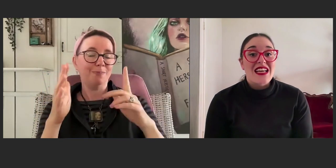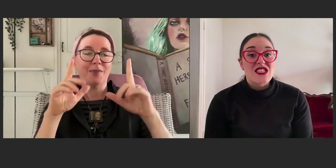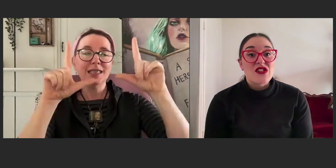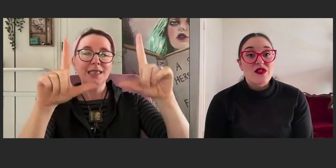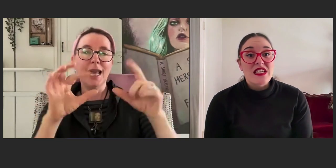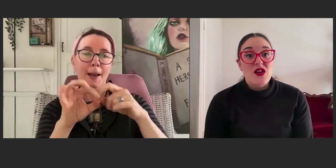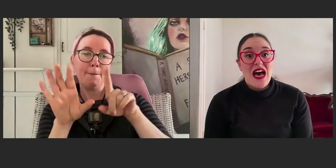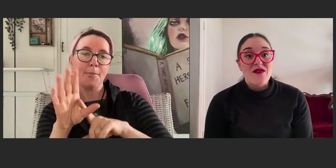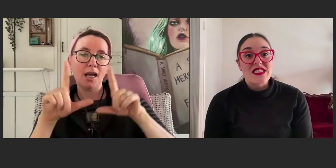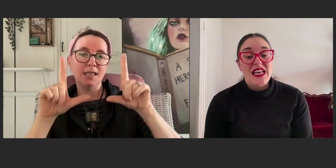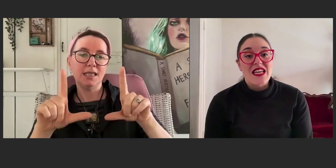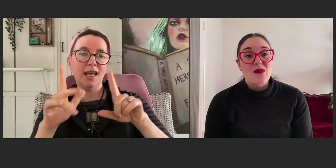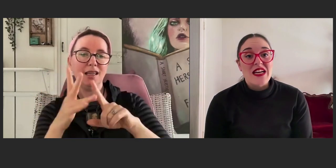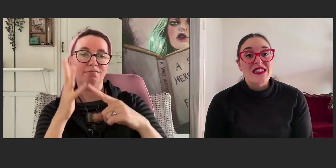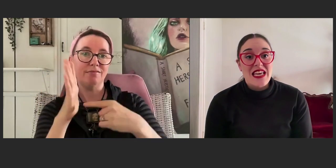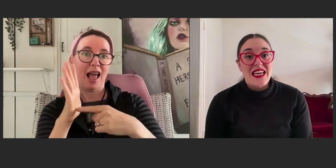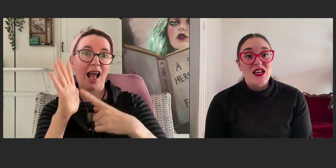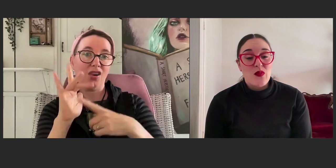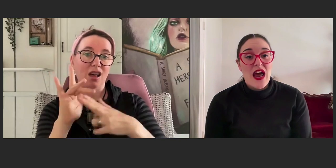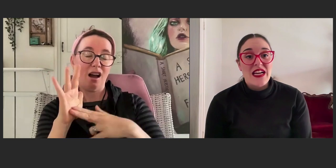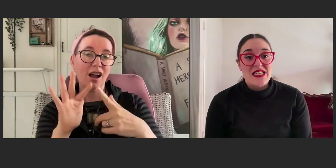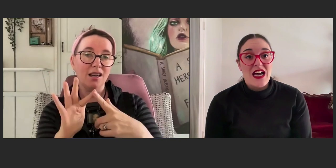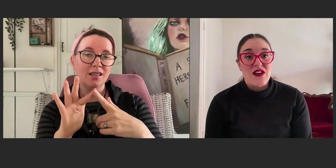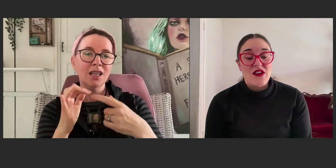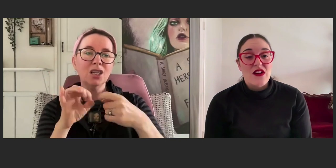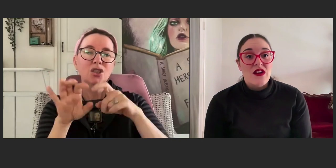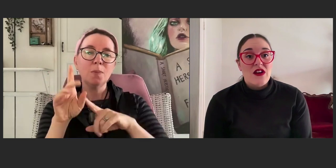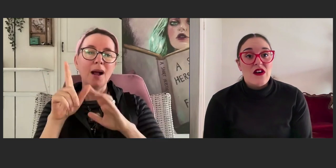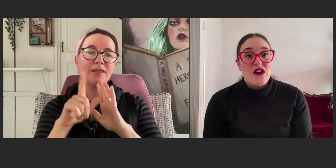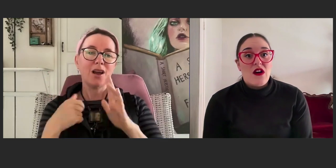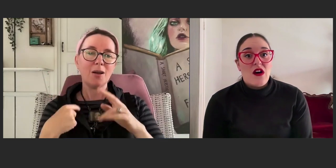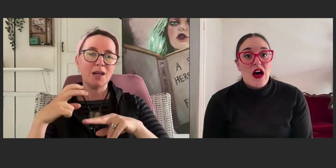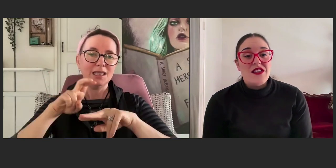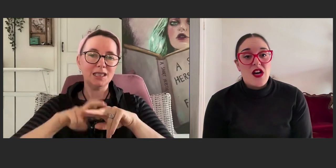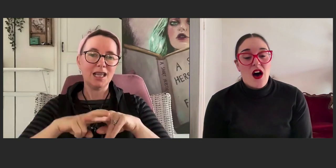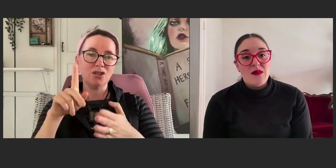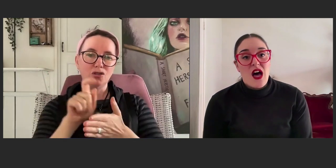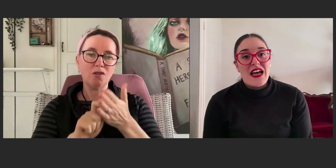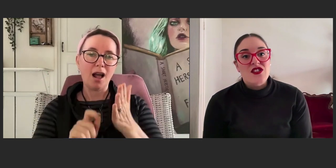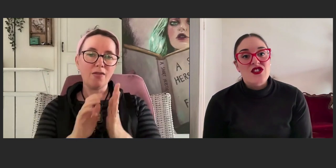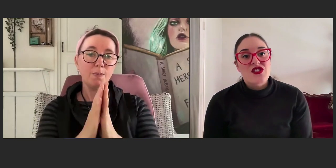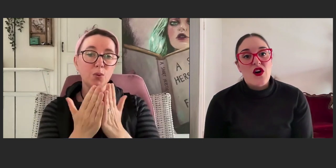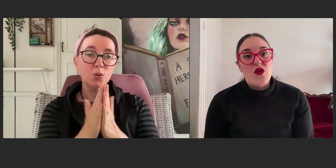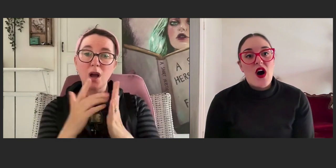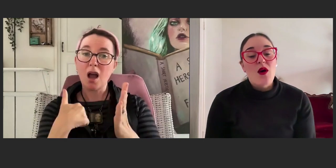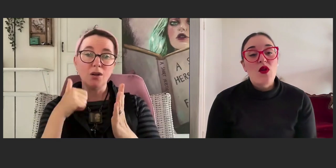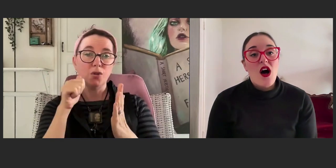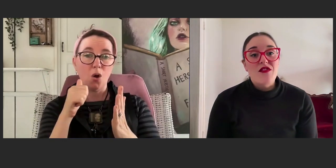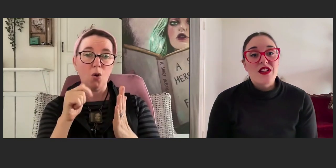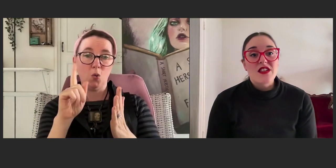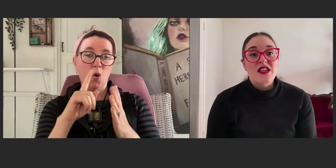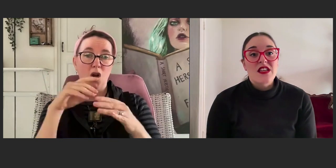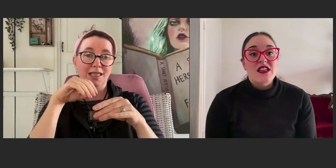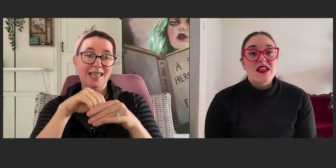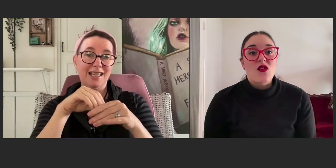until really you have a scene by scene breakdown and timelines. So, I will often,